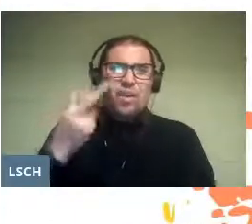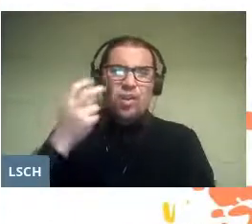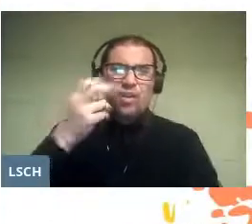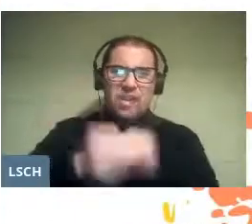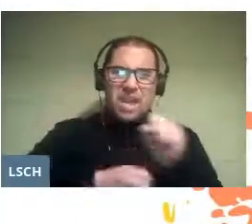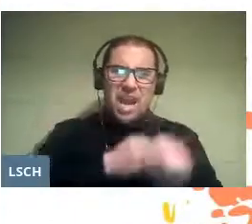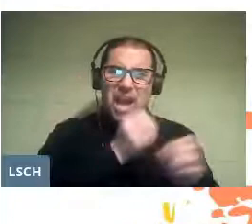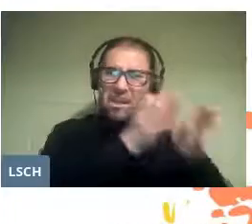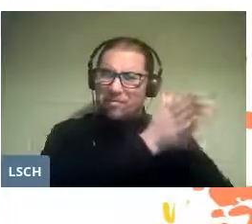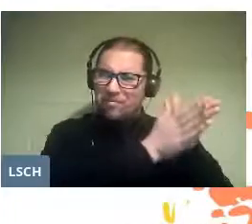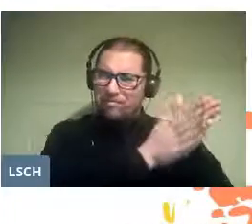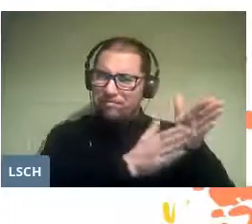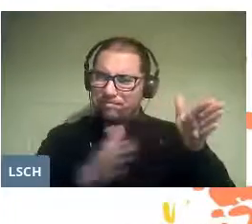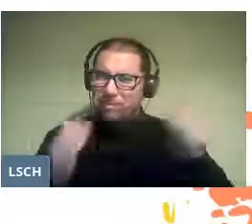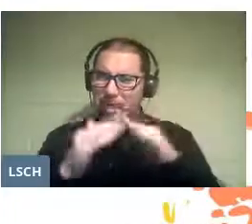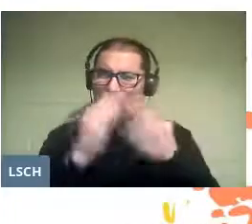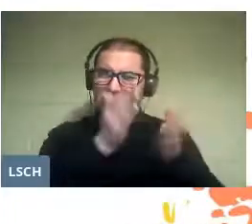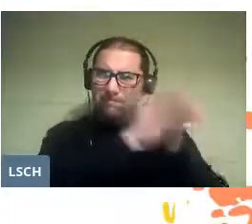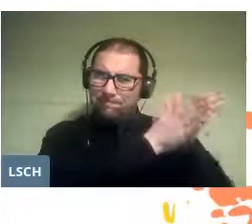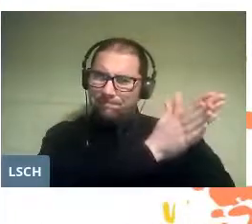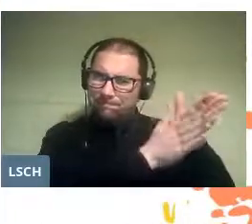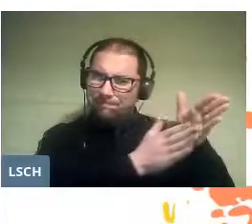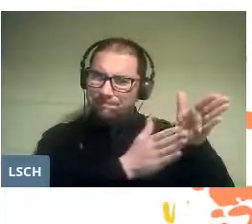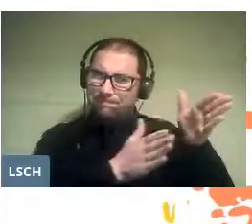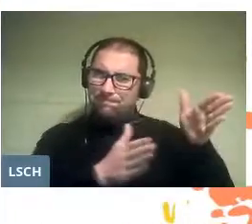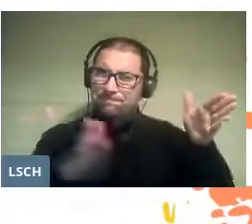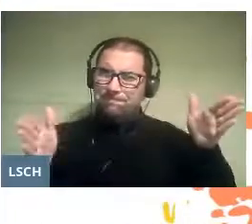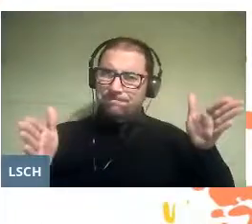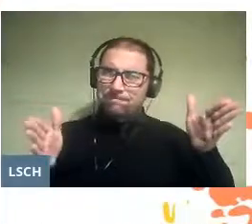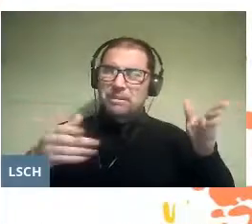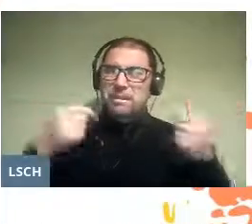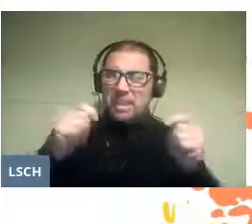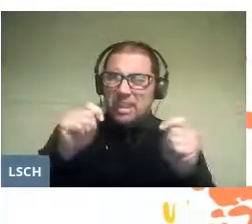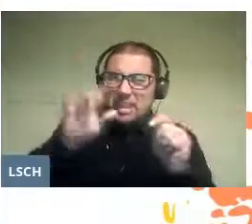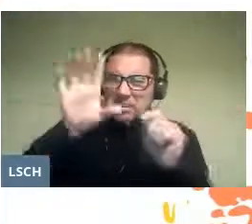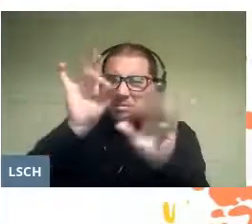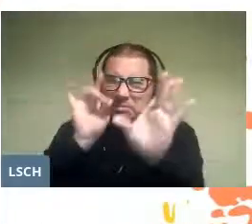schooling trying to find some significant milestone